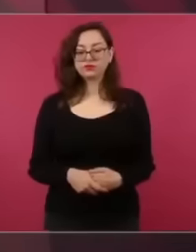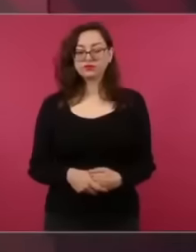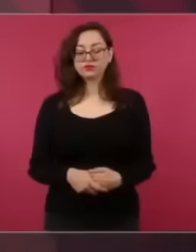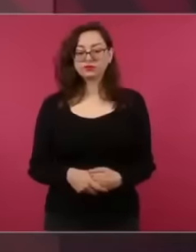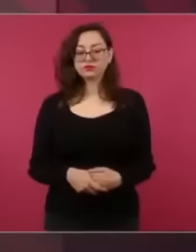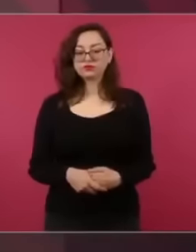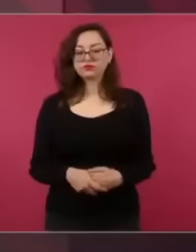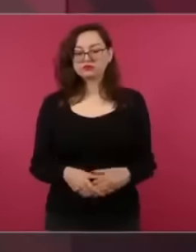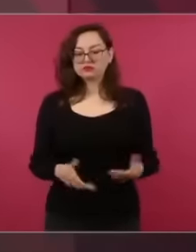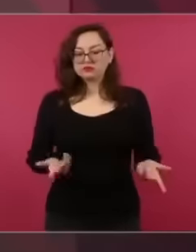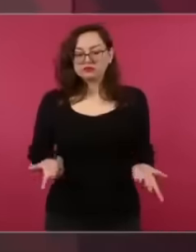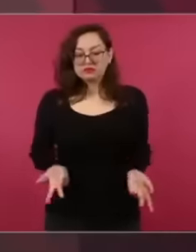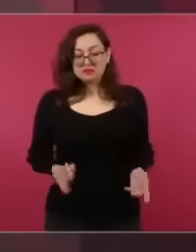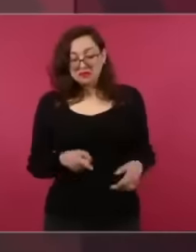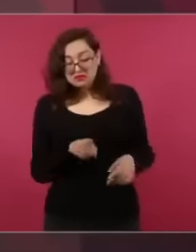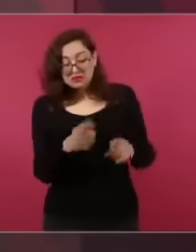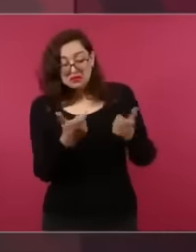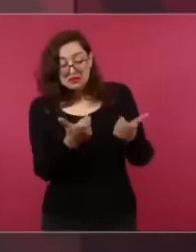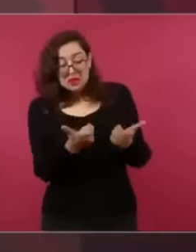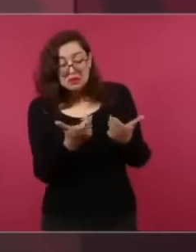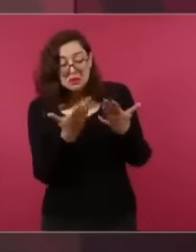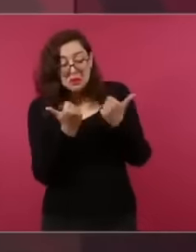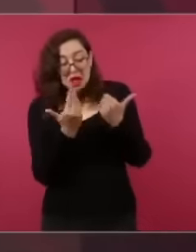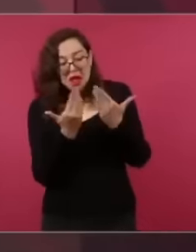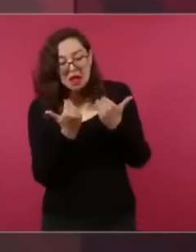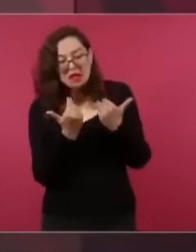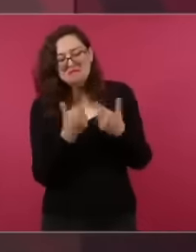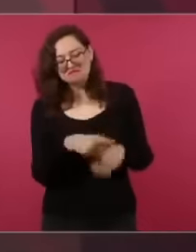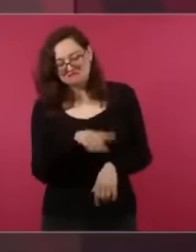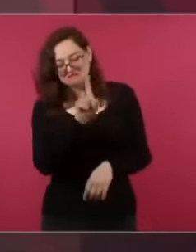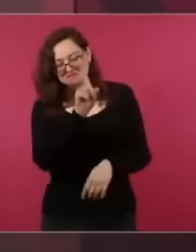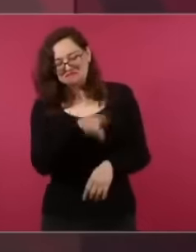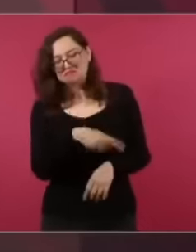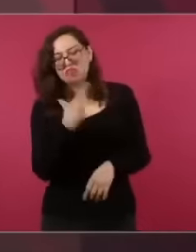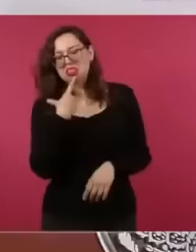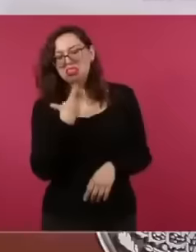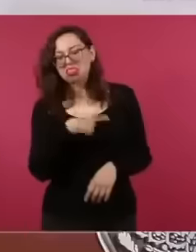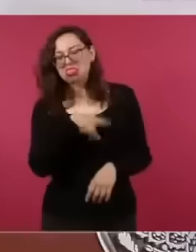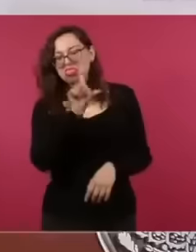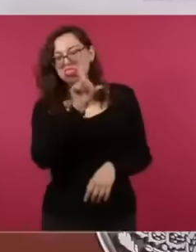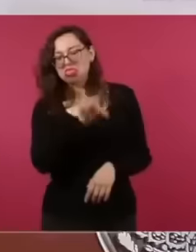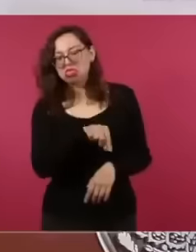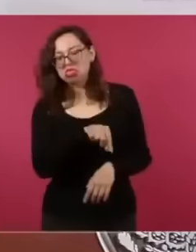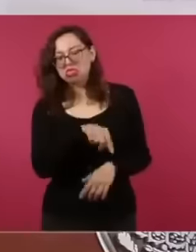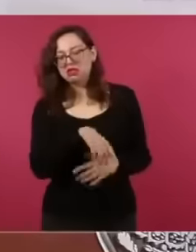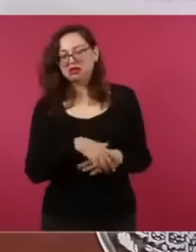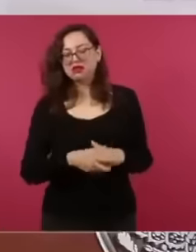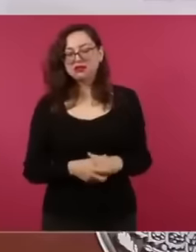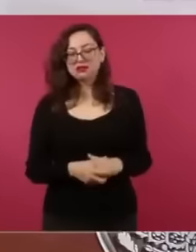matter what we always say no as they see you